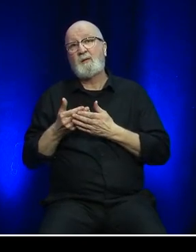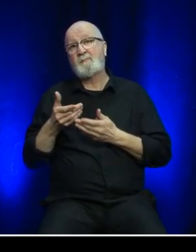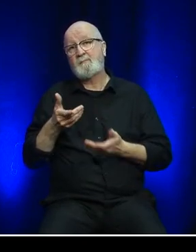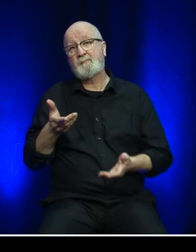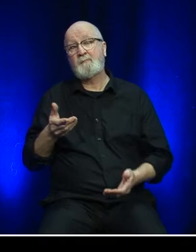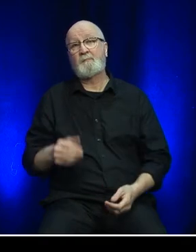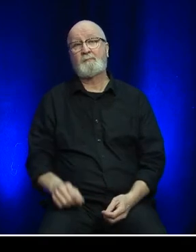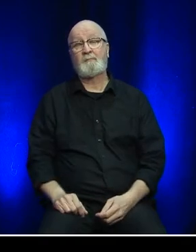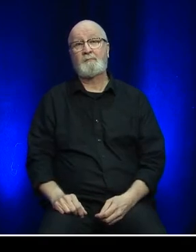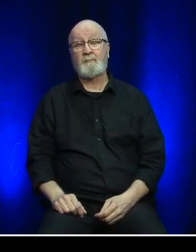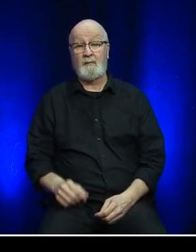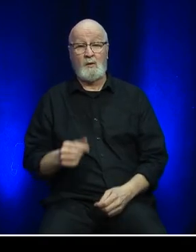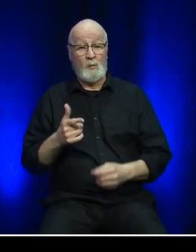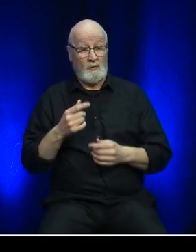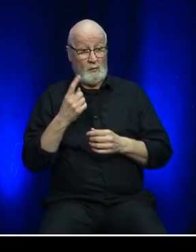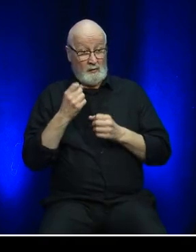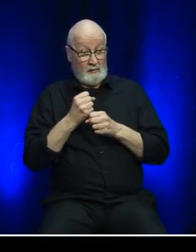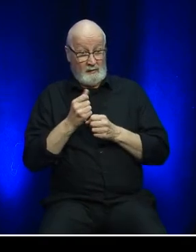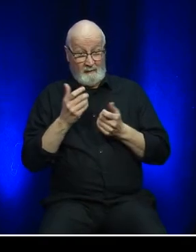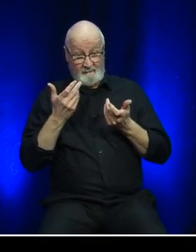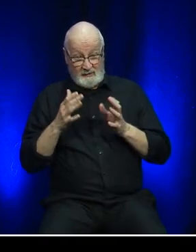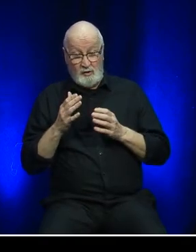At year end, total expenditures for the